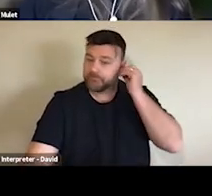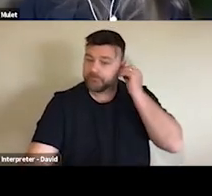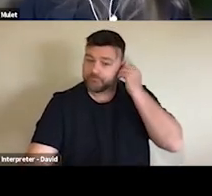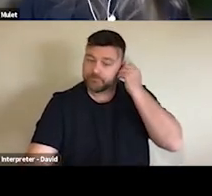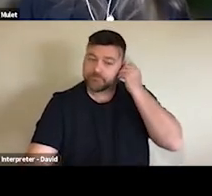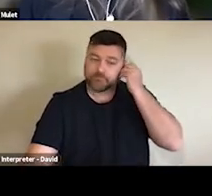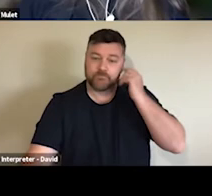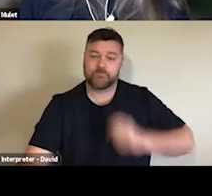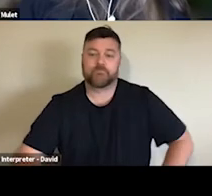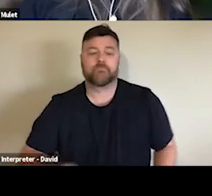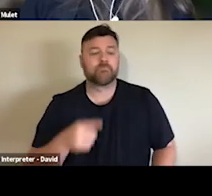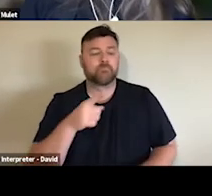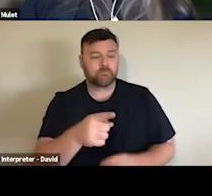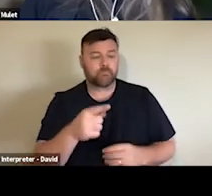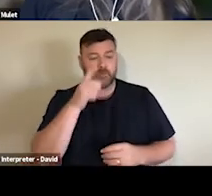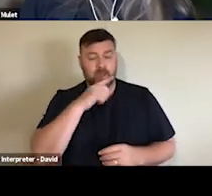month's webinar was really useful.